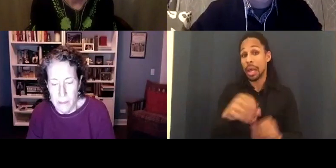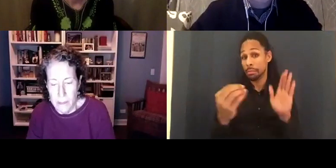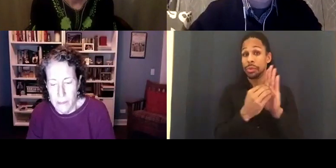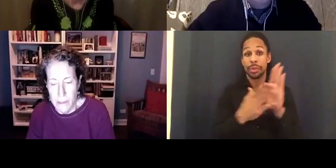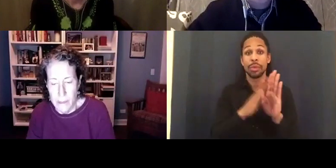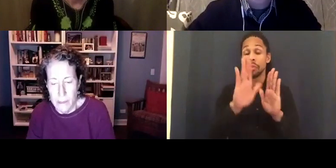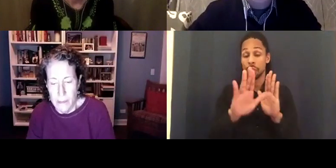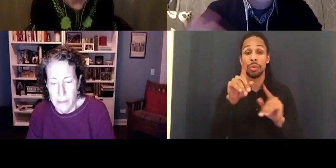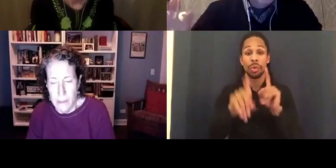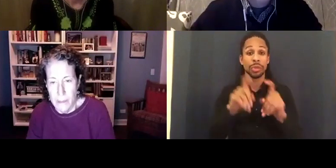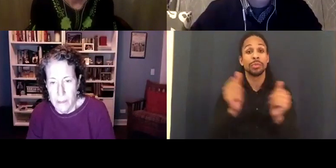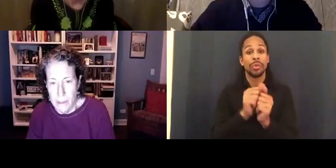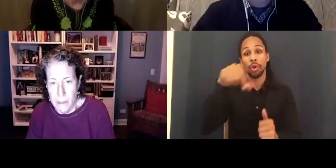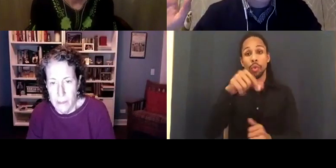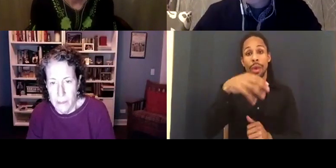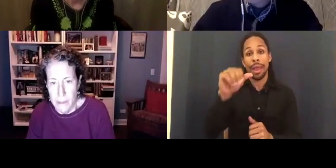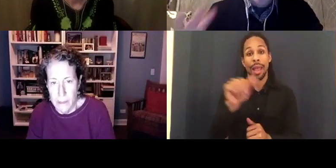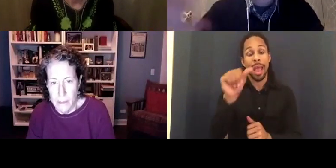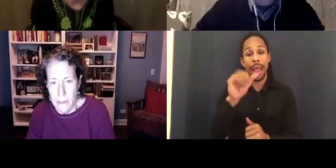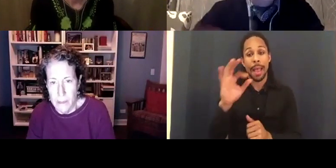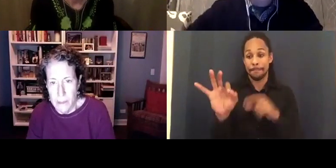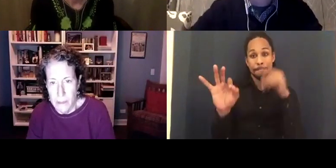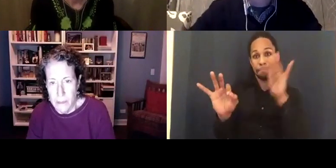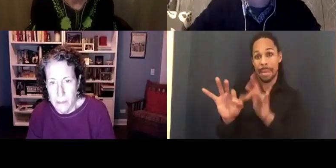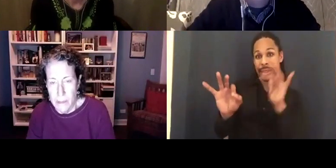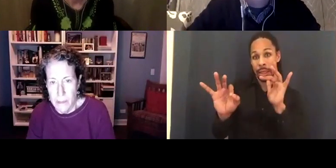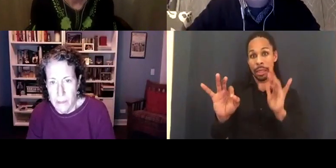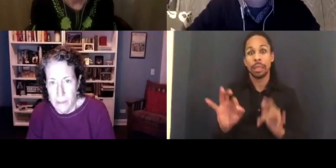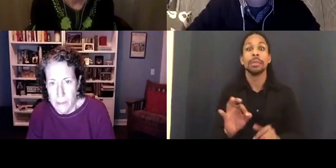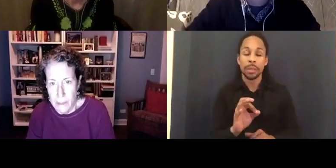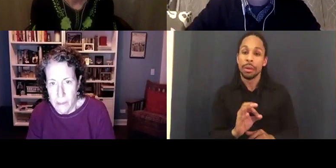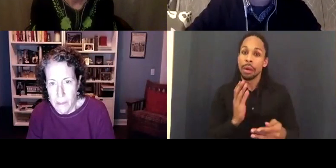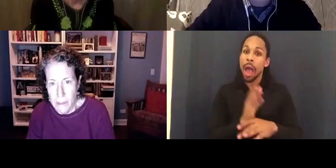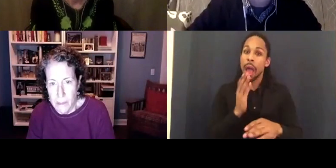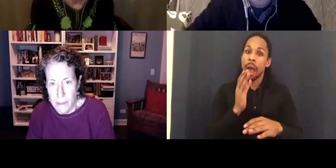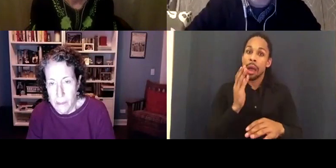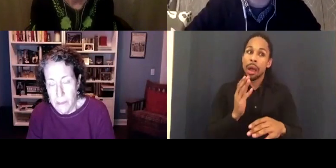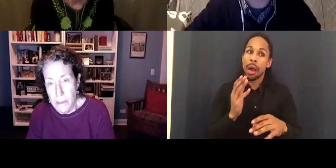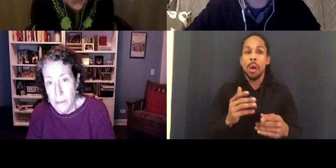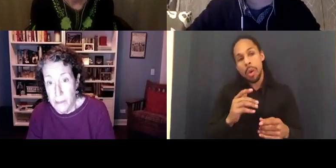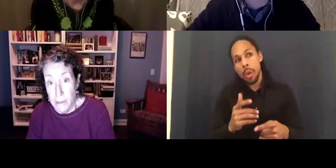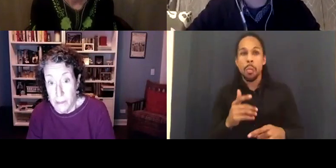Click on the button, ask the questions. 20:47:06 Kind of as we're starting to get to the end of the Q & A so you're not repeating any questions.